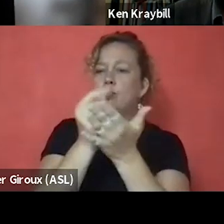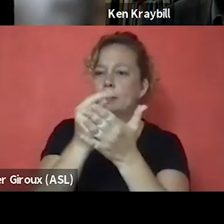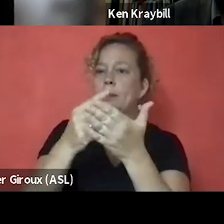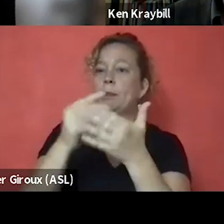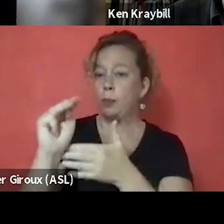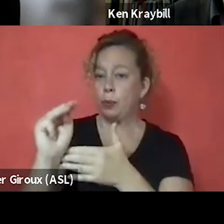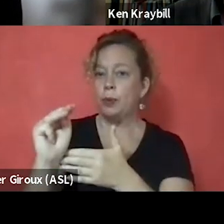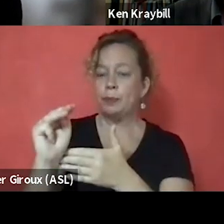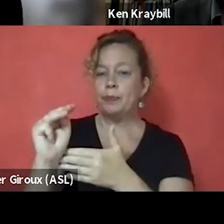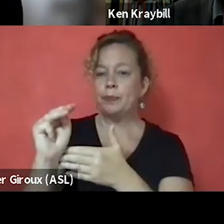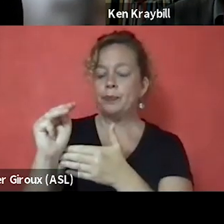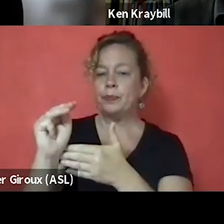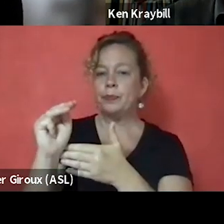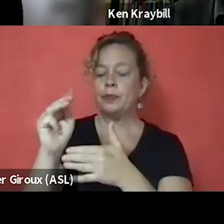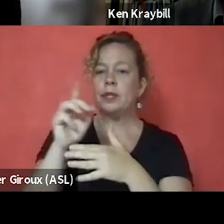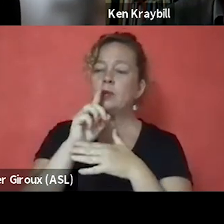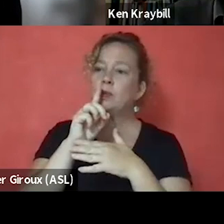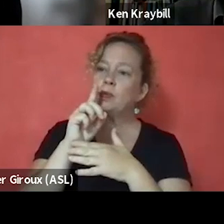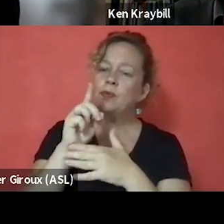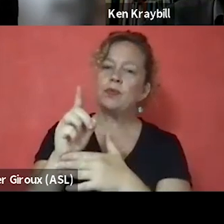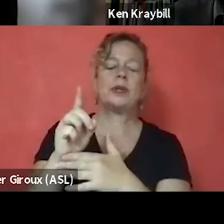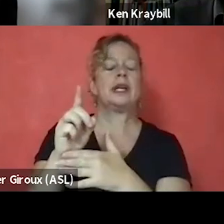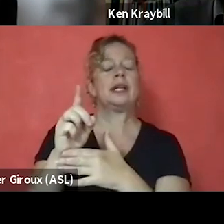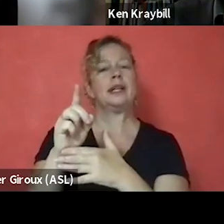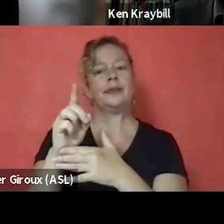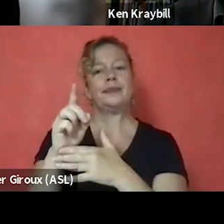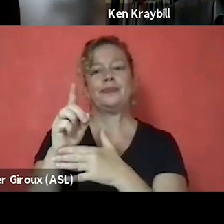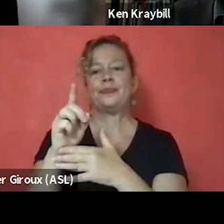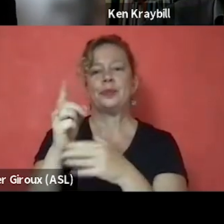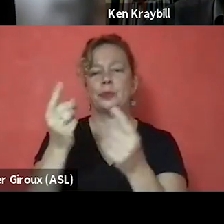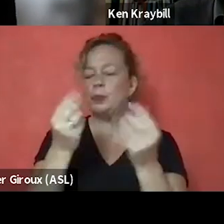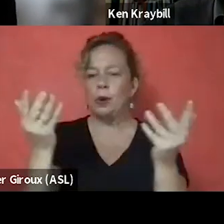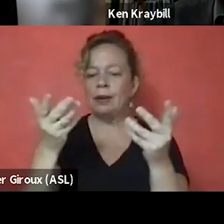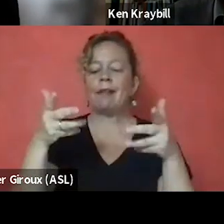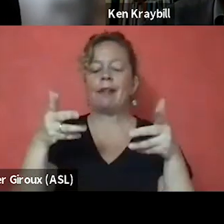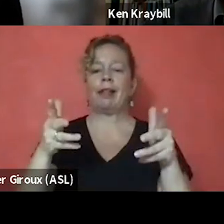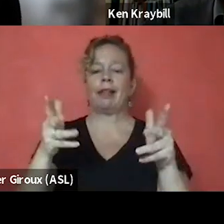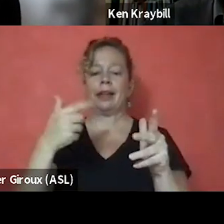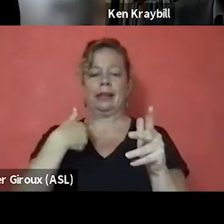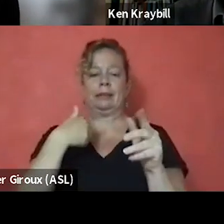it opened the door for me. Really what it did was allowed me enough stability